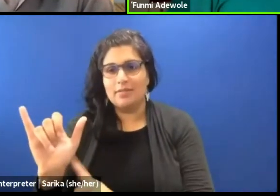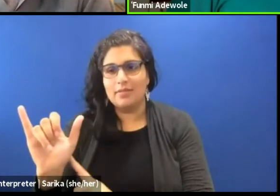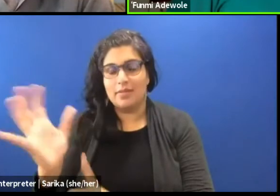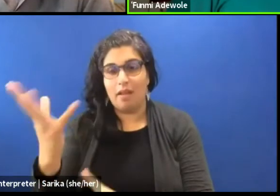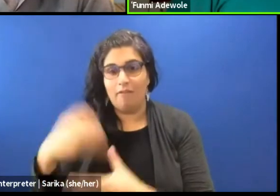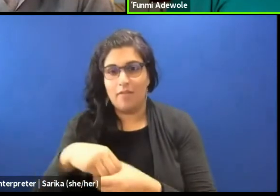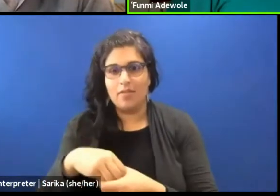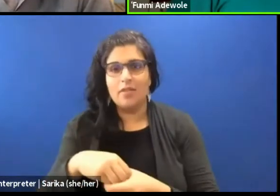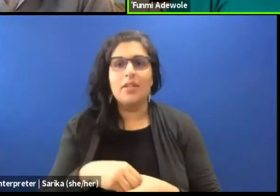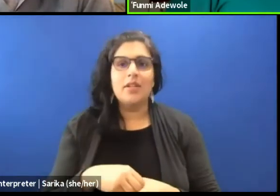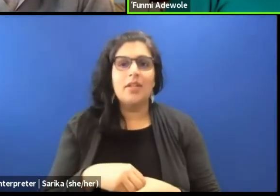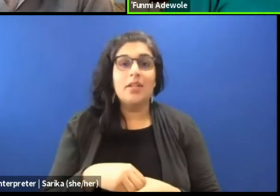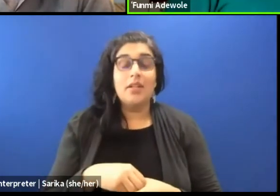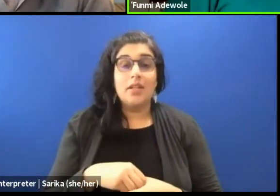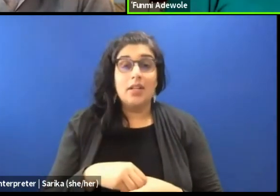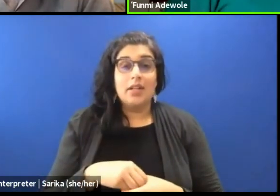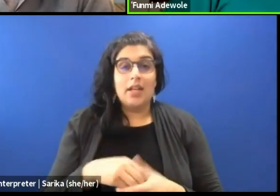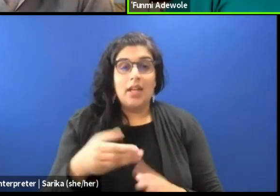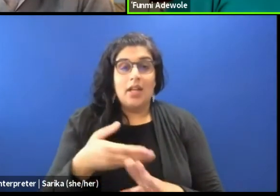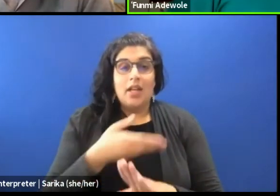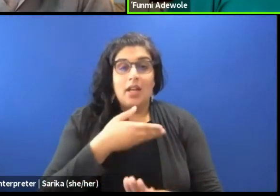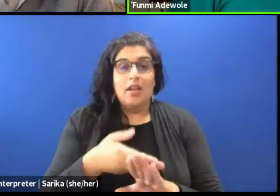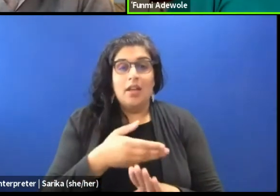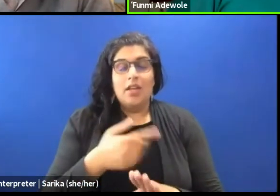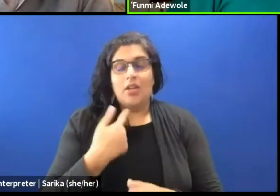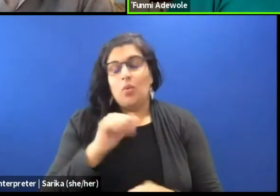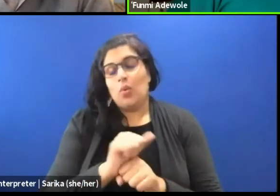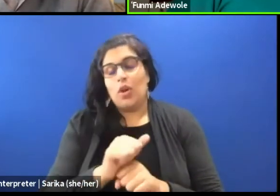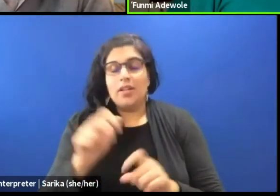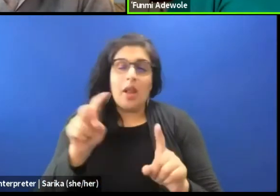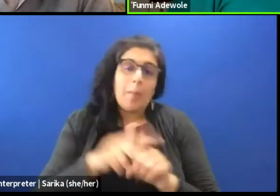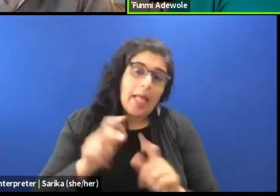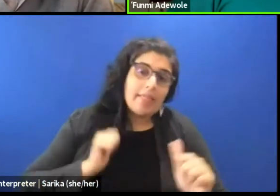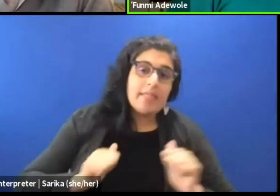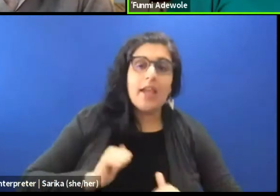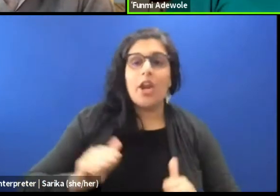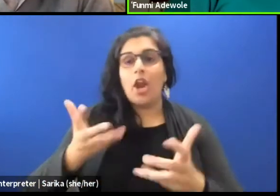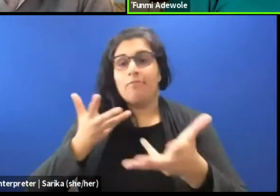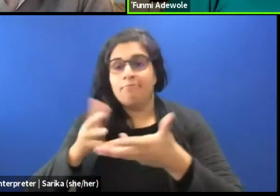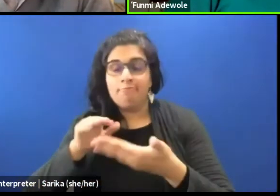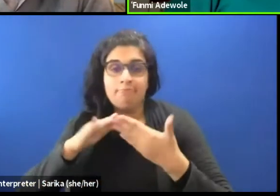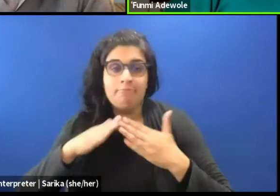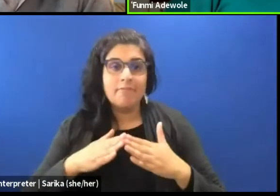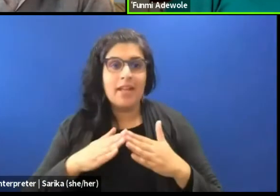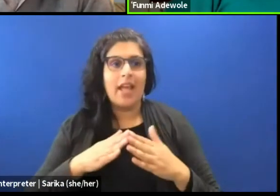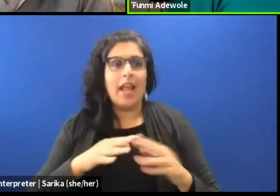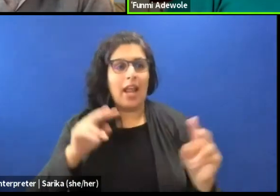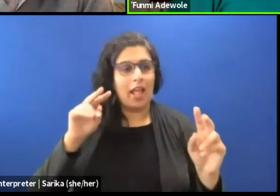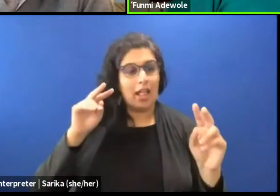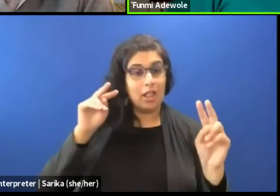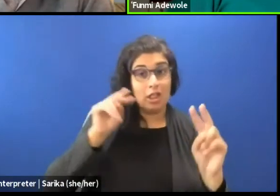And like you said before you work in applied theater, you work with communities. And I often look at applied theater work